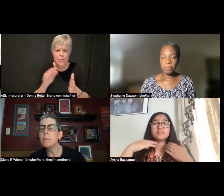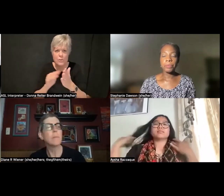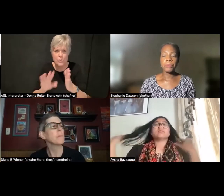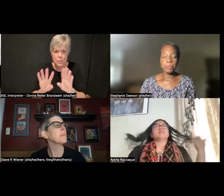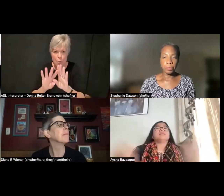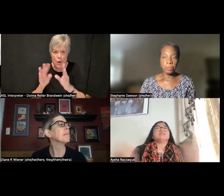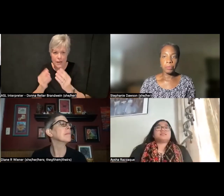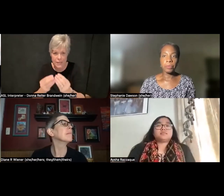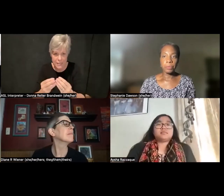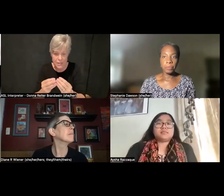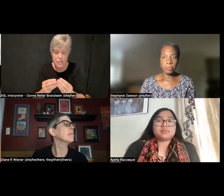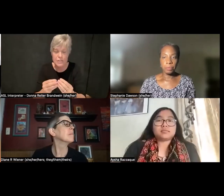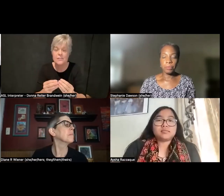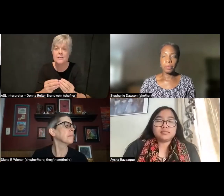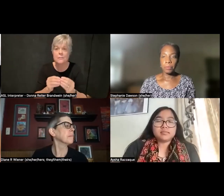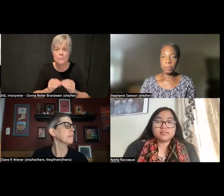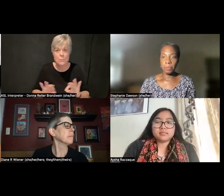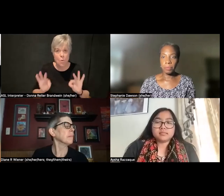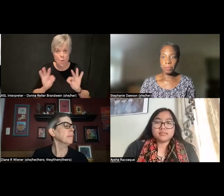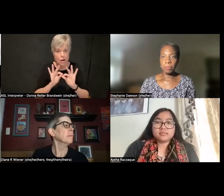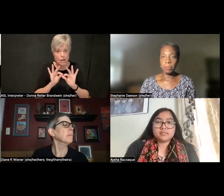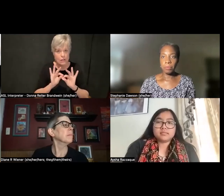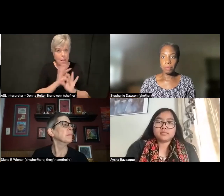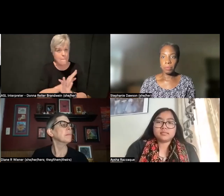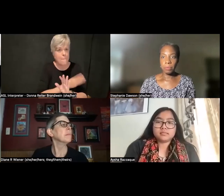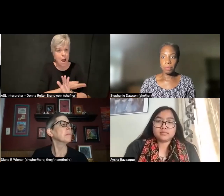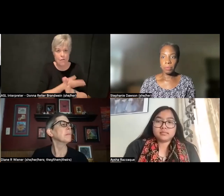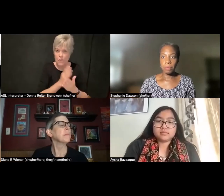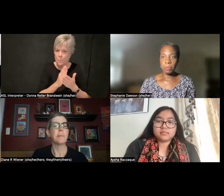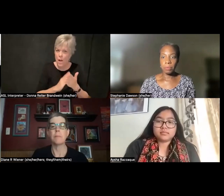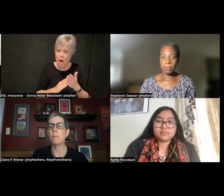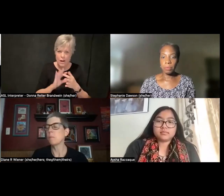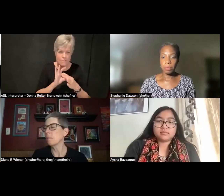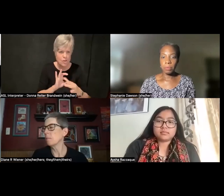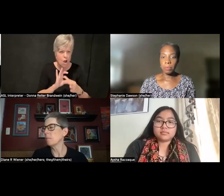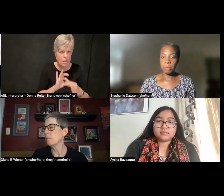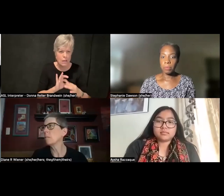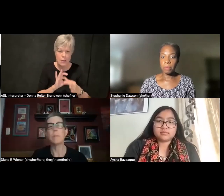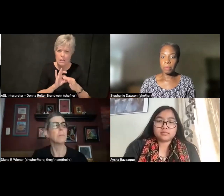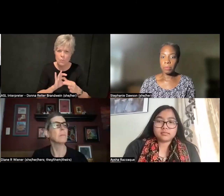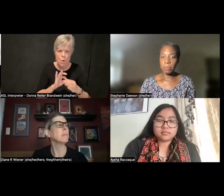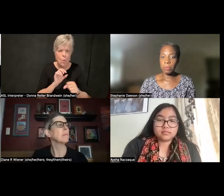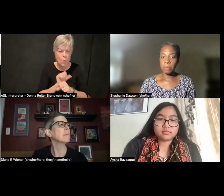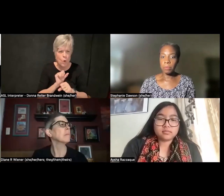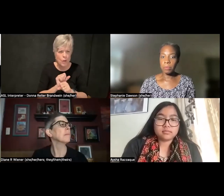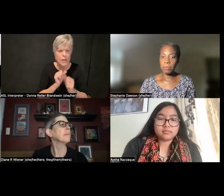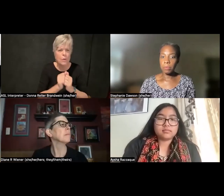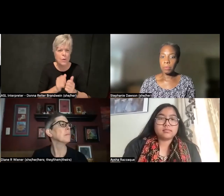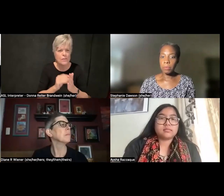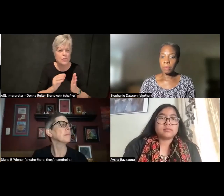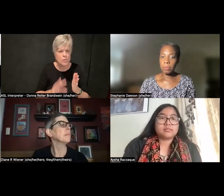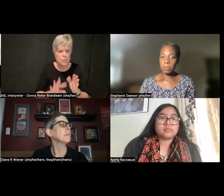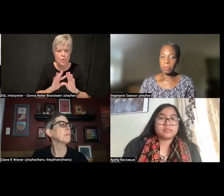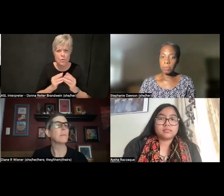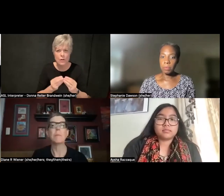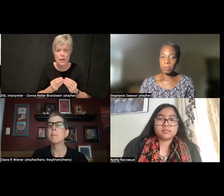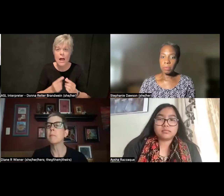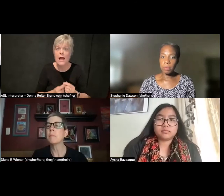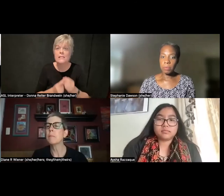is a powerful part of this conversation, and reflecting on the remote access now sit-in at UCLA